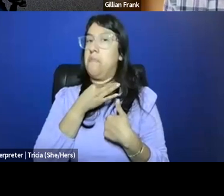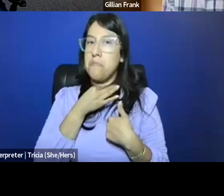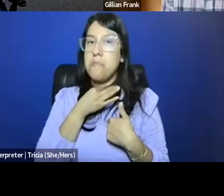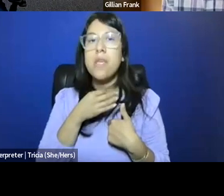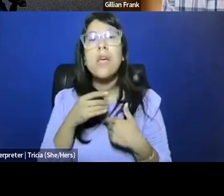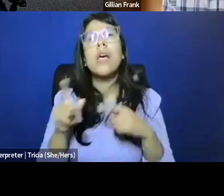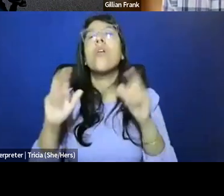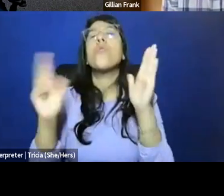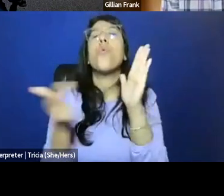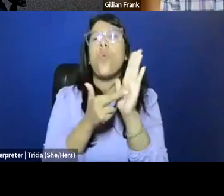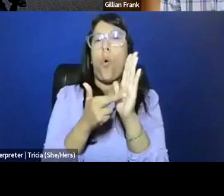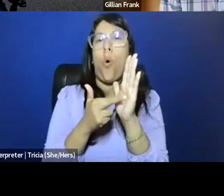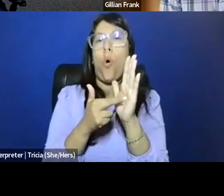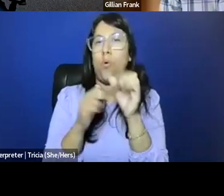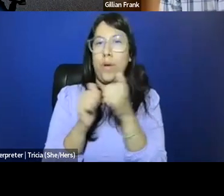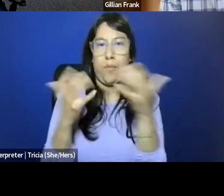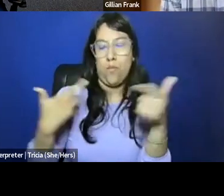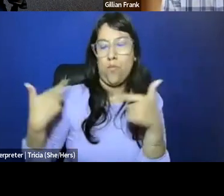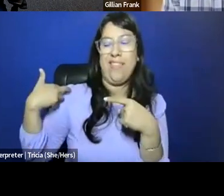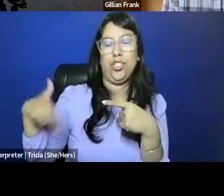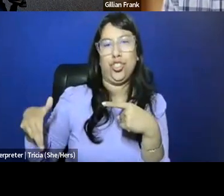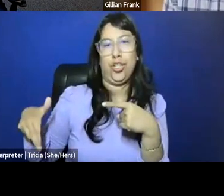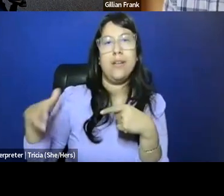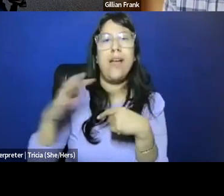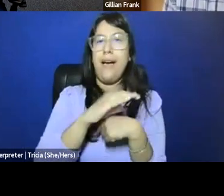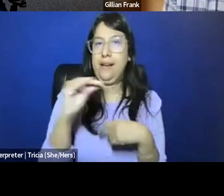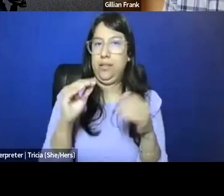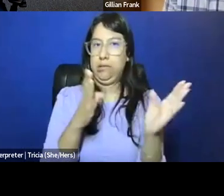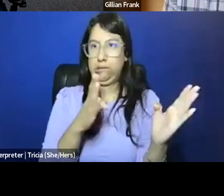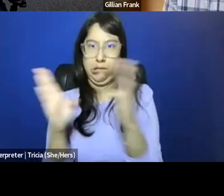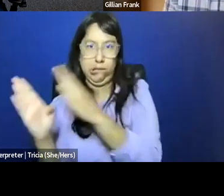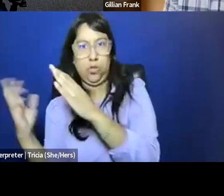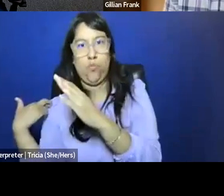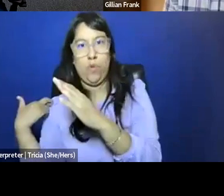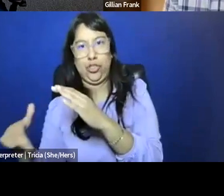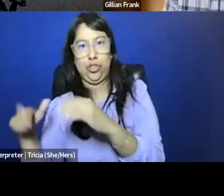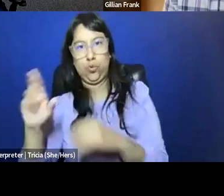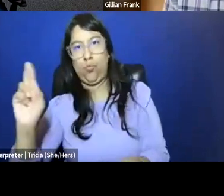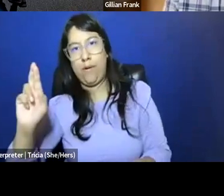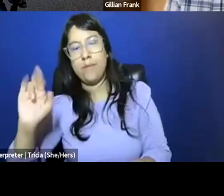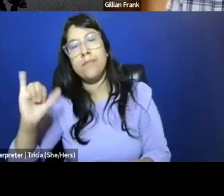which is a little bit about sort of the role of religion and the religious right. So one question that I kind of, you know,